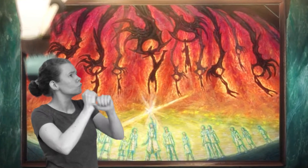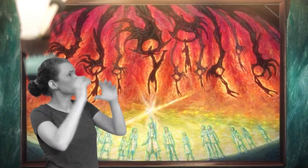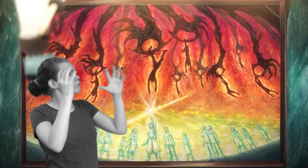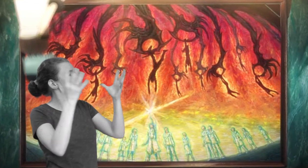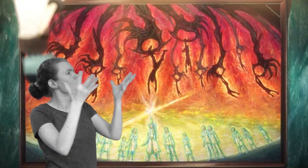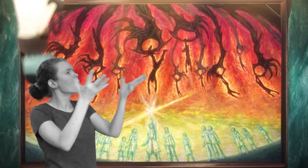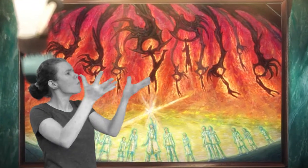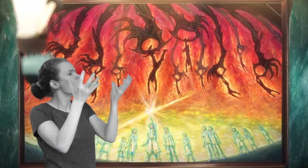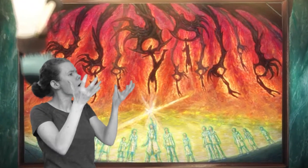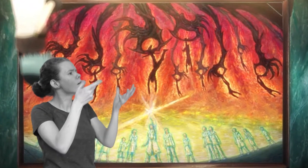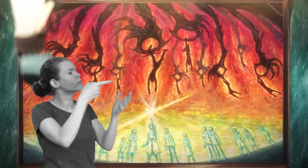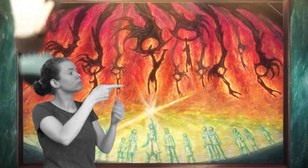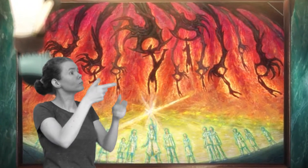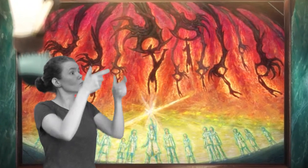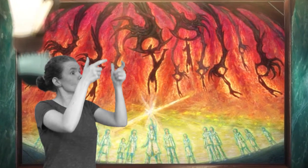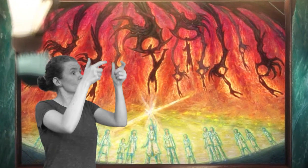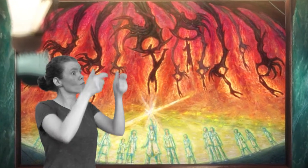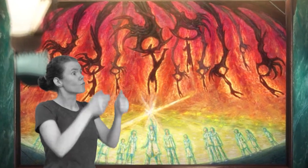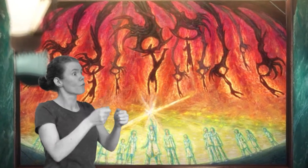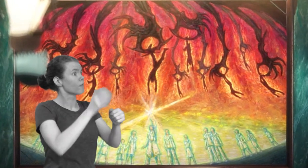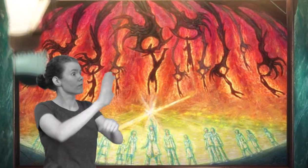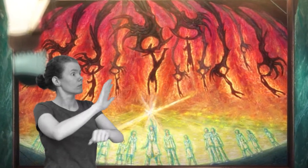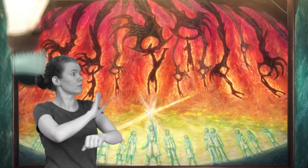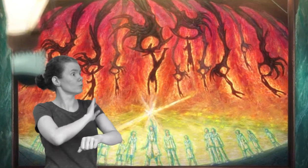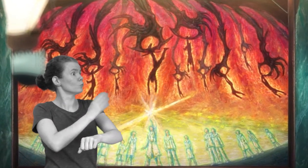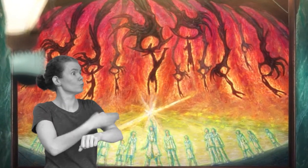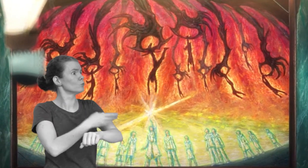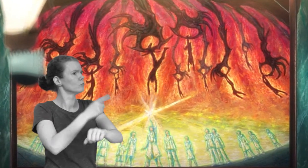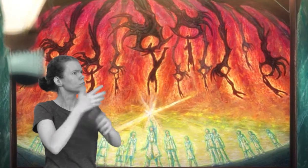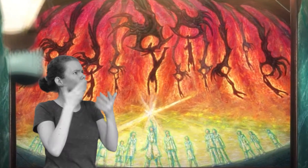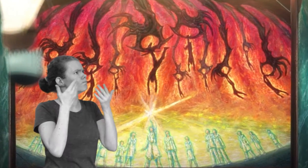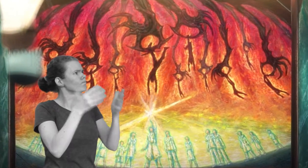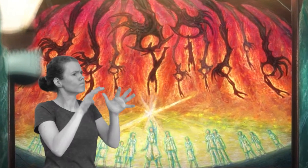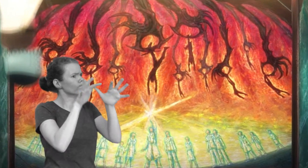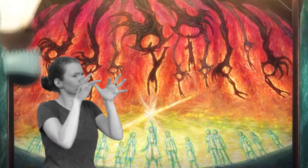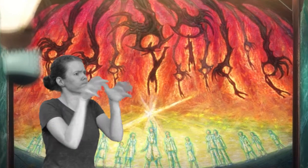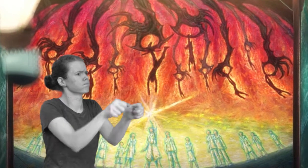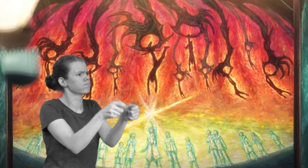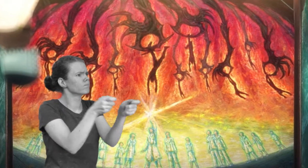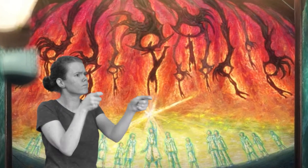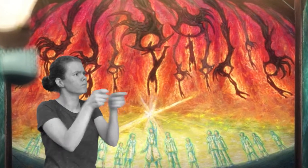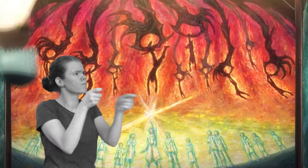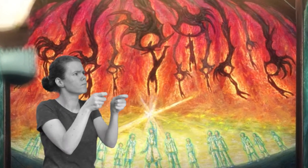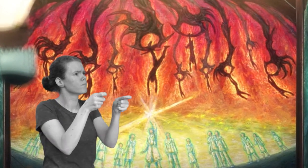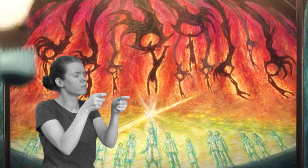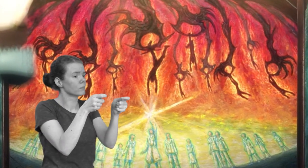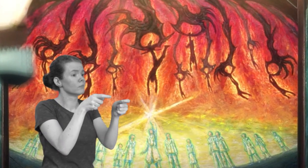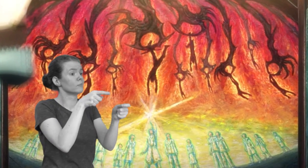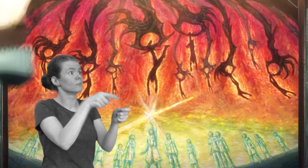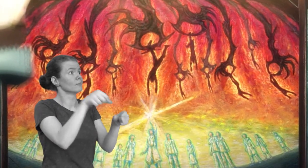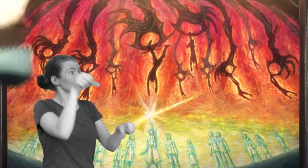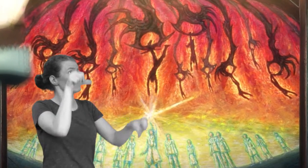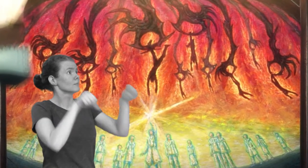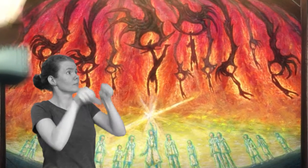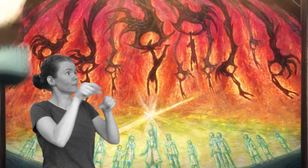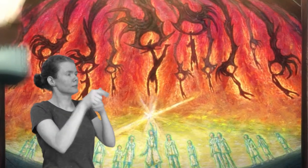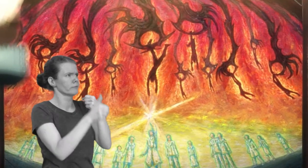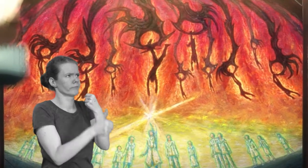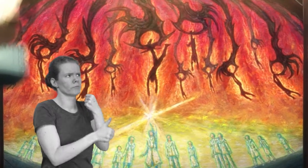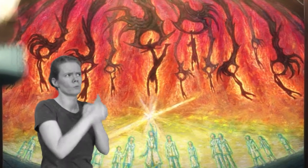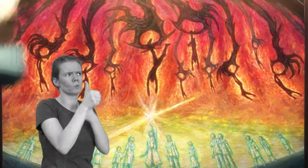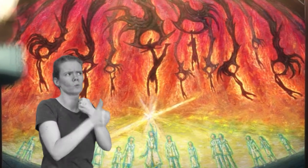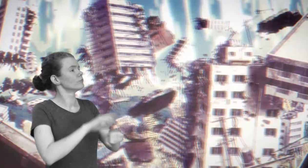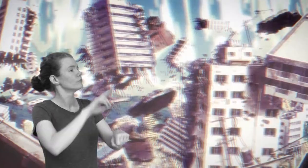A dangerous experiment that attempted to harness energy from gravity.